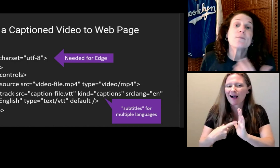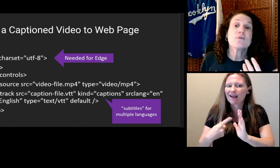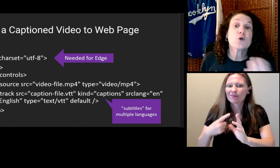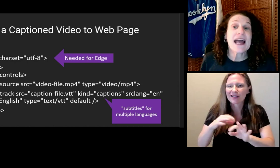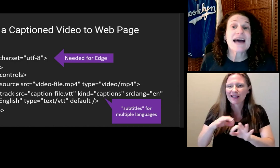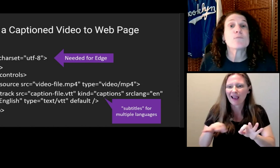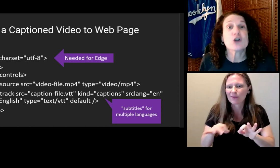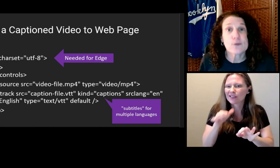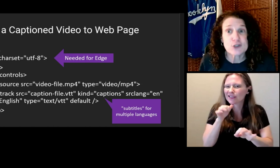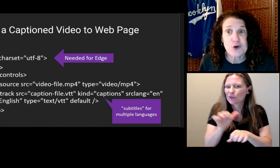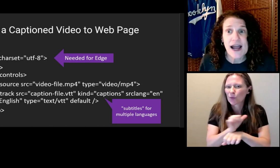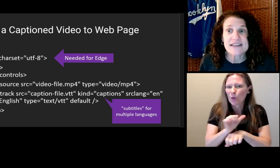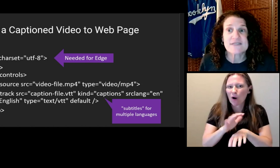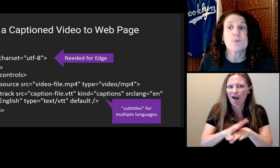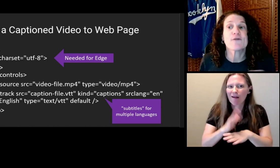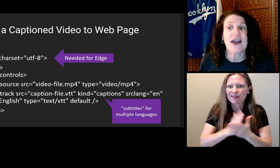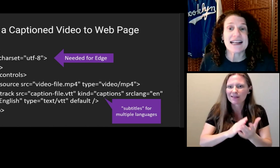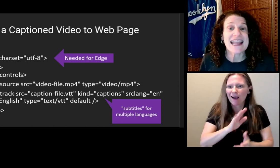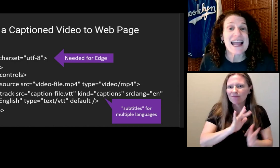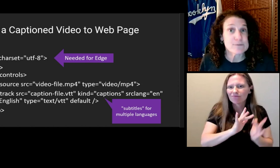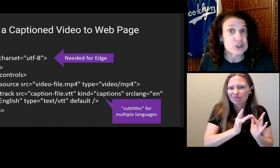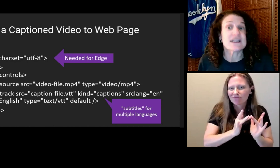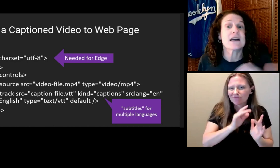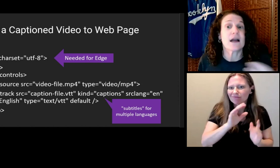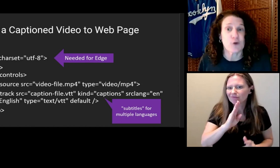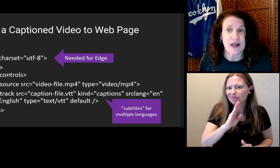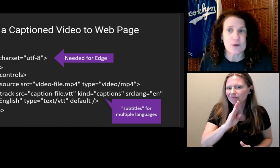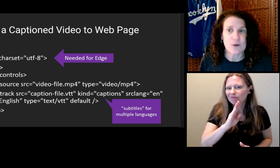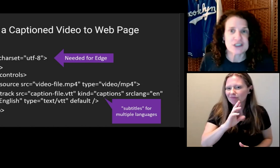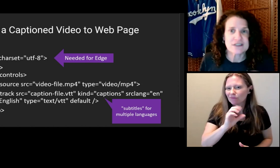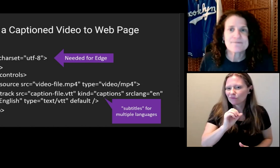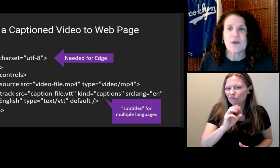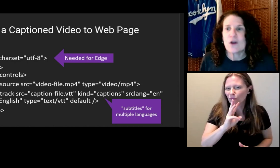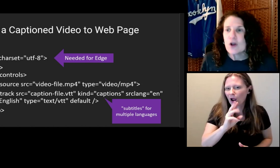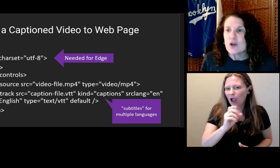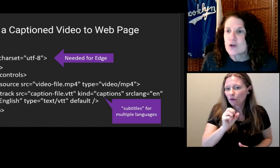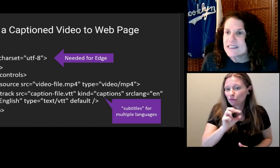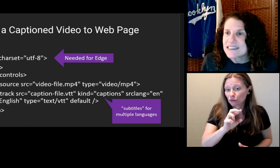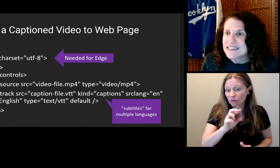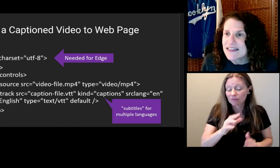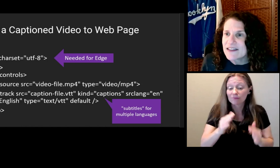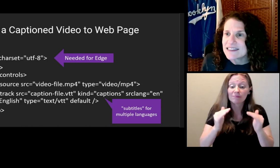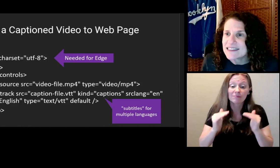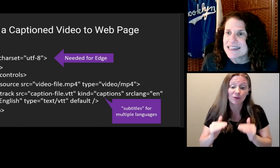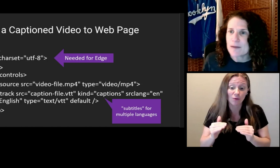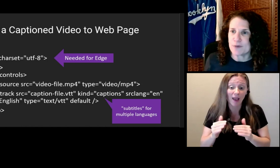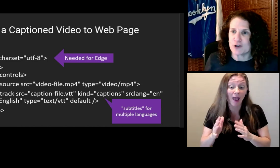You can have multiple tracks for providing captions in other languages.